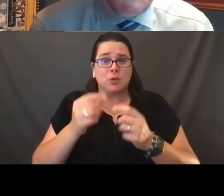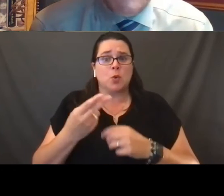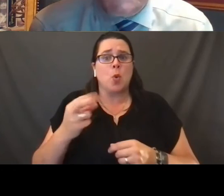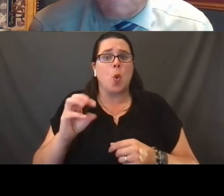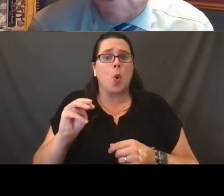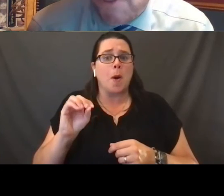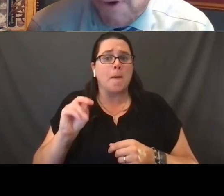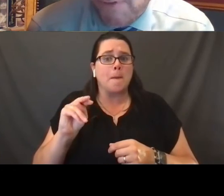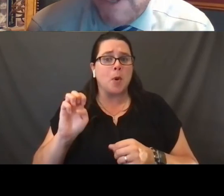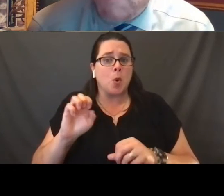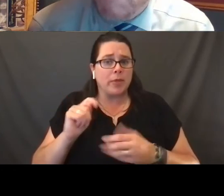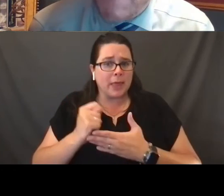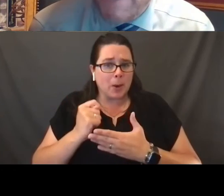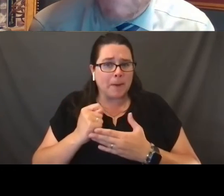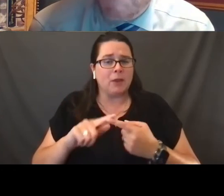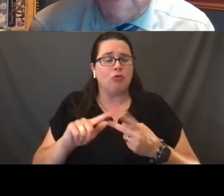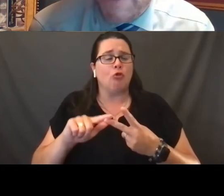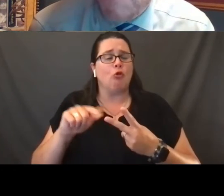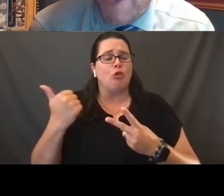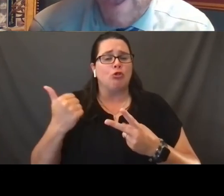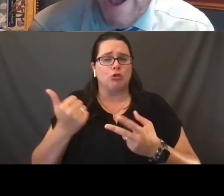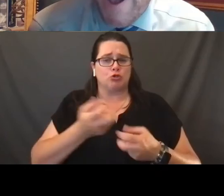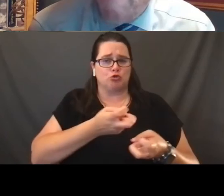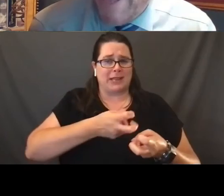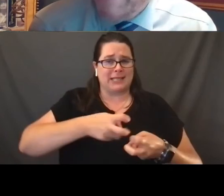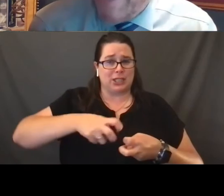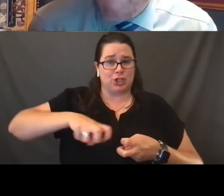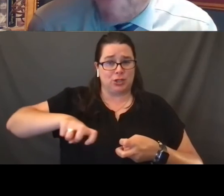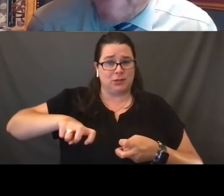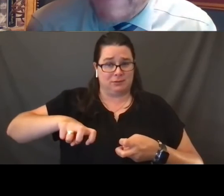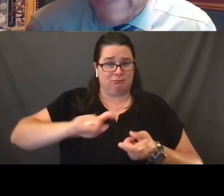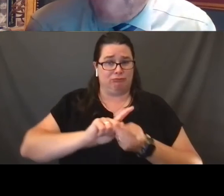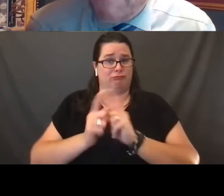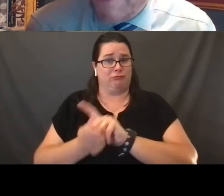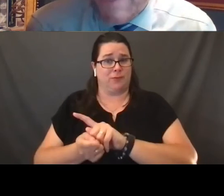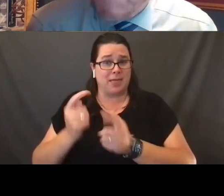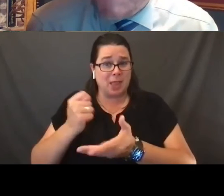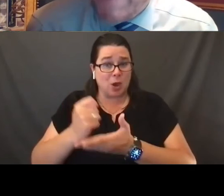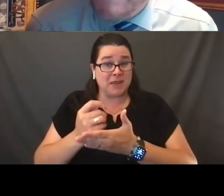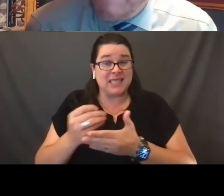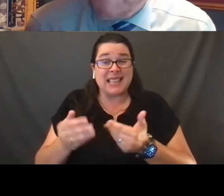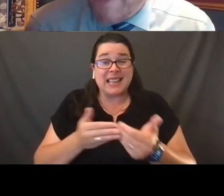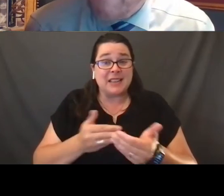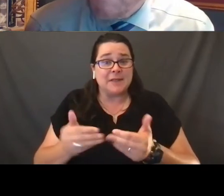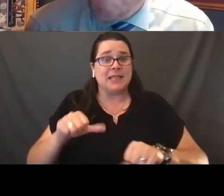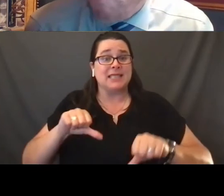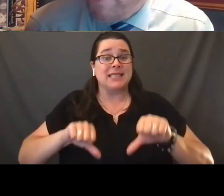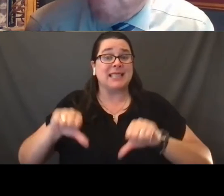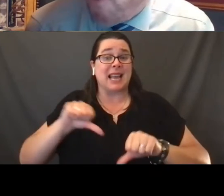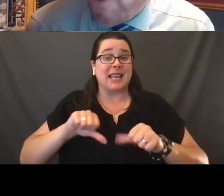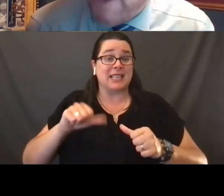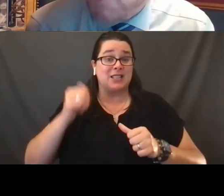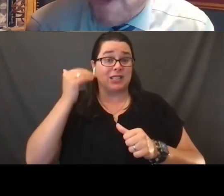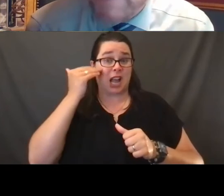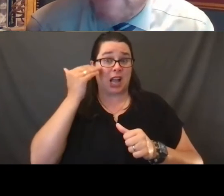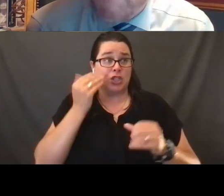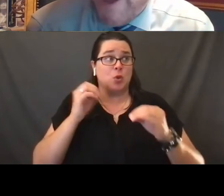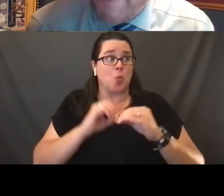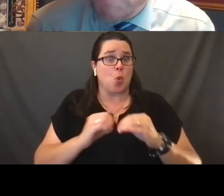and other transitional therapies, those kinds of things, and frankly even the scientific knowledge more and more as we identify,